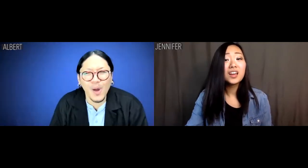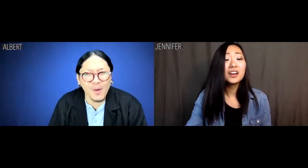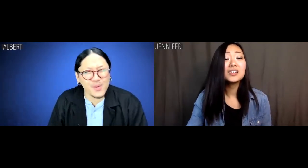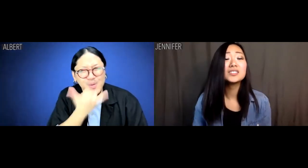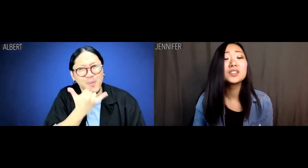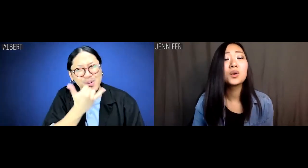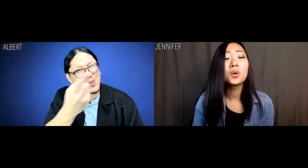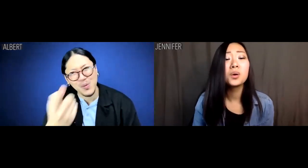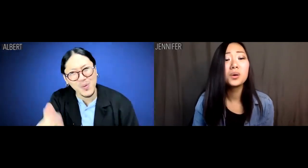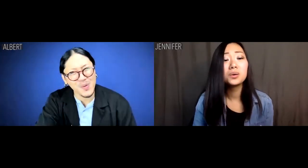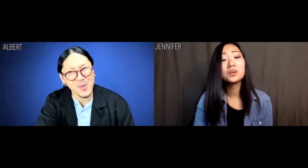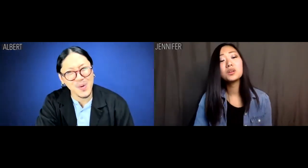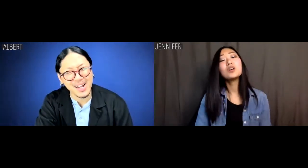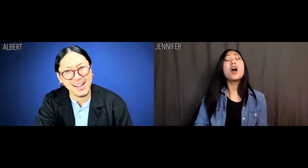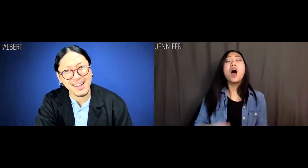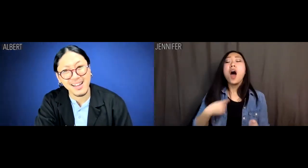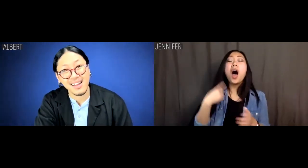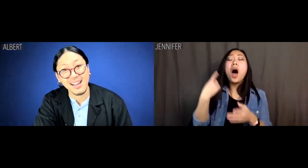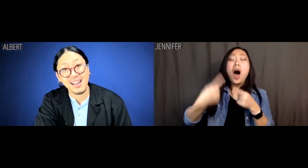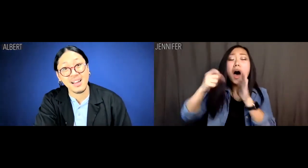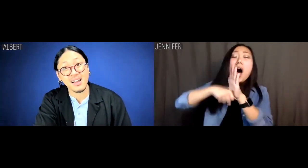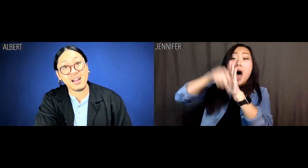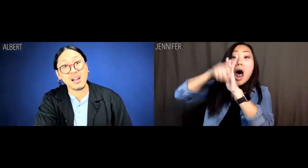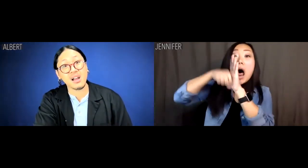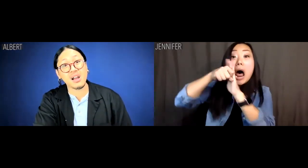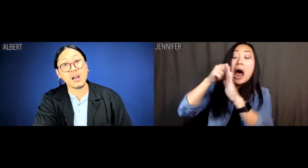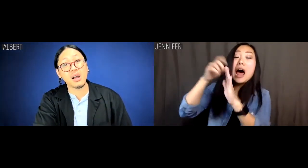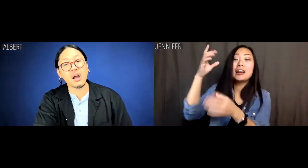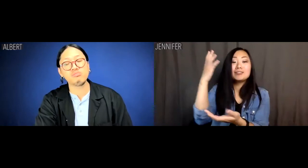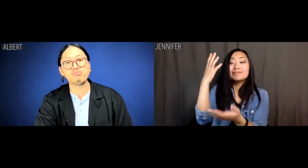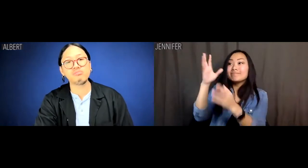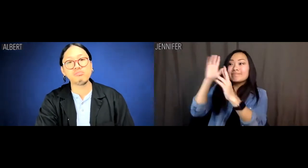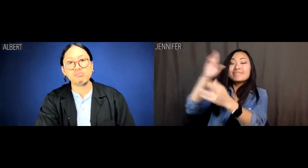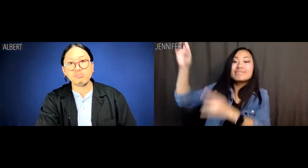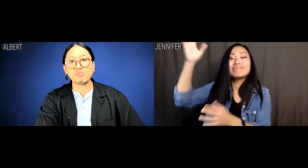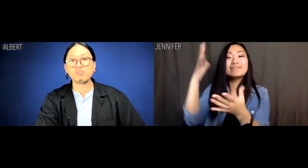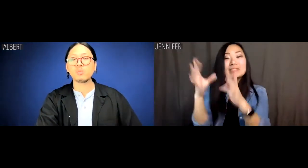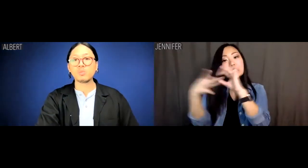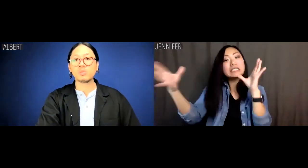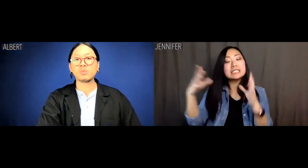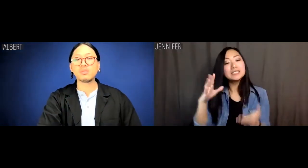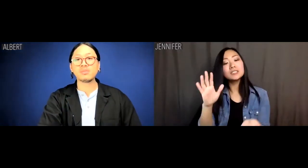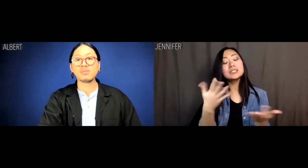What's wrong with you? Jennifer: I'm having trouble unlearning my filial piety!